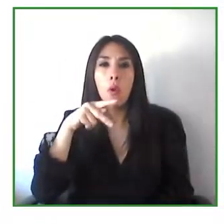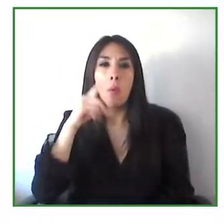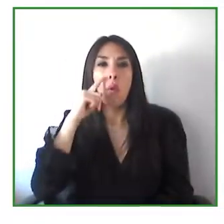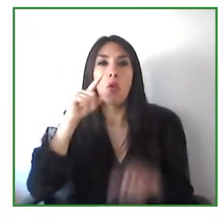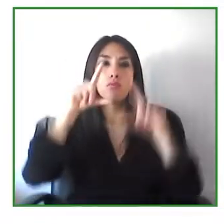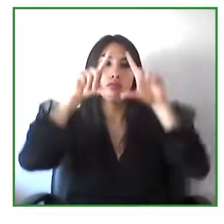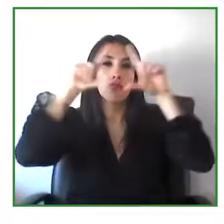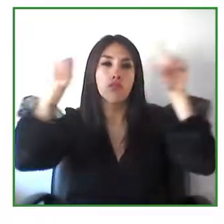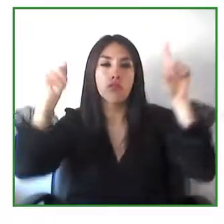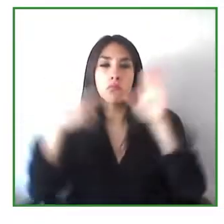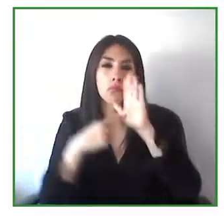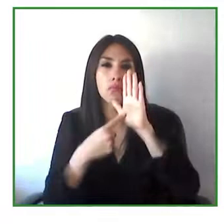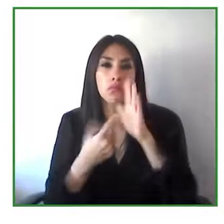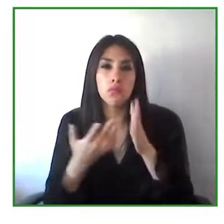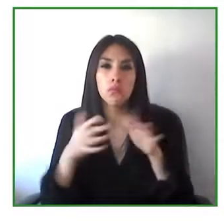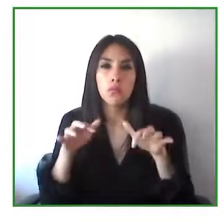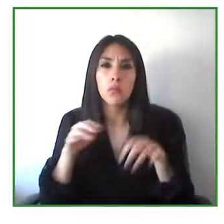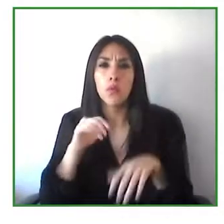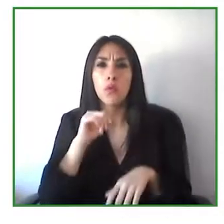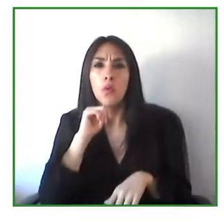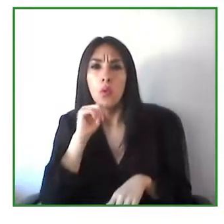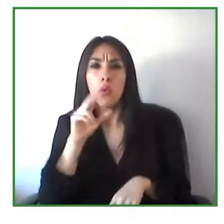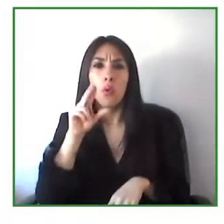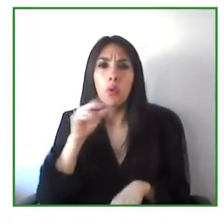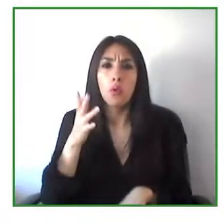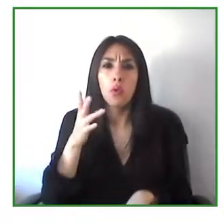of websites around the world I would say probably more than 90 percent.